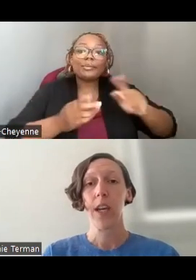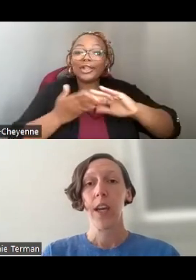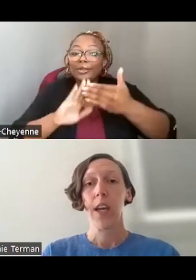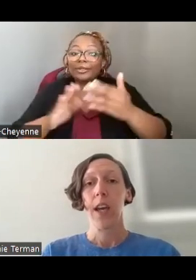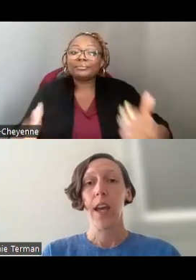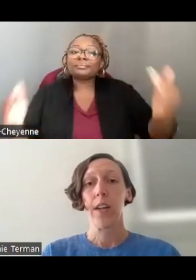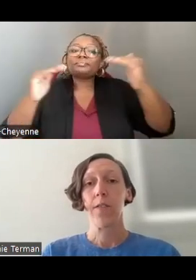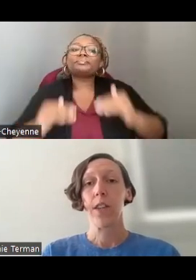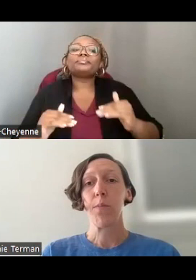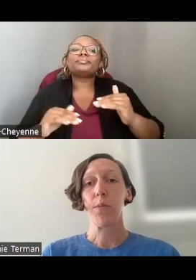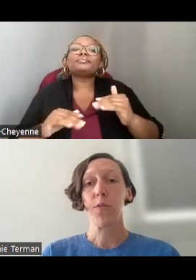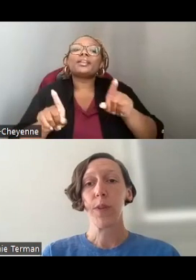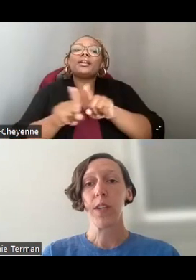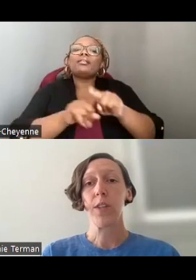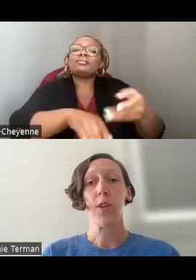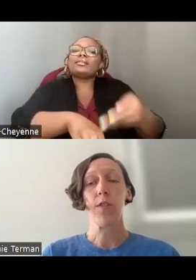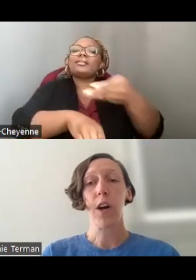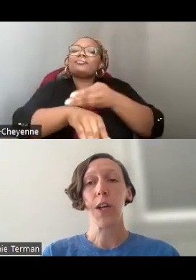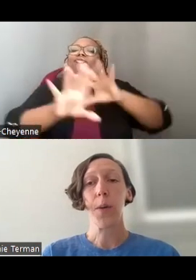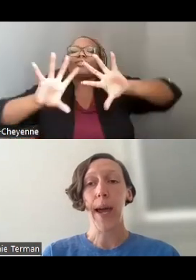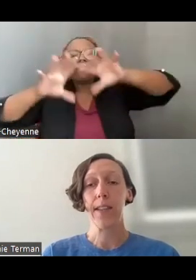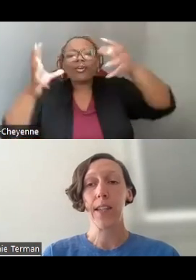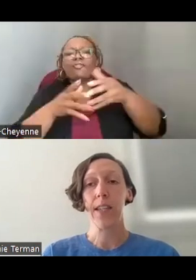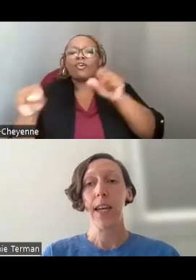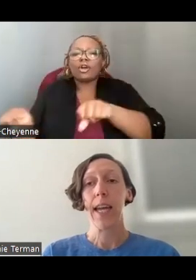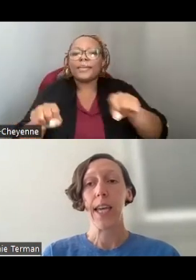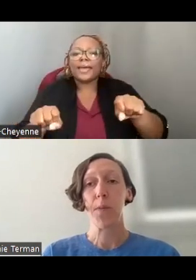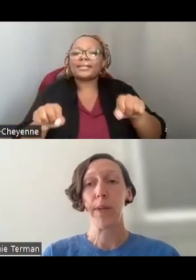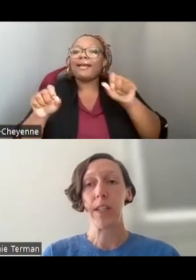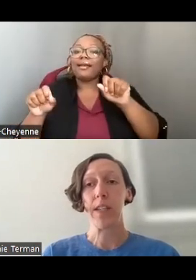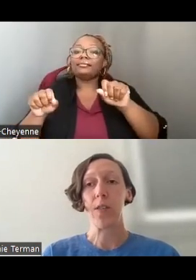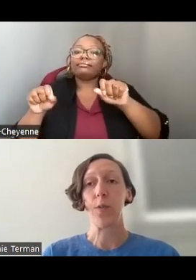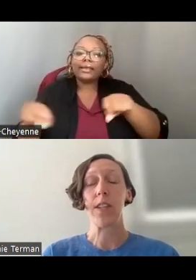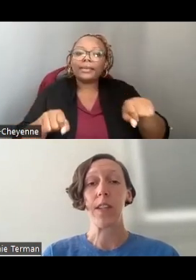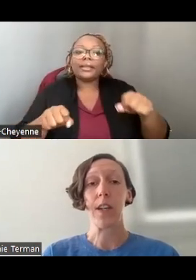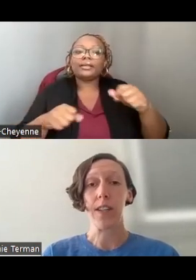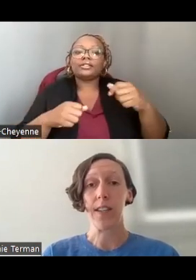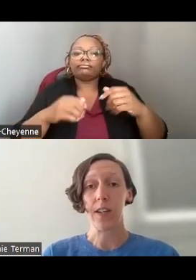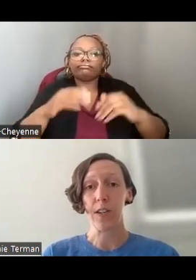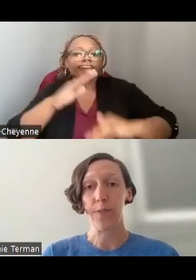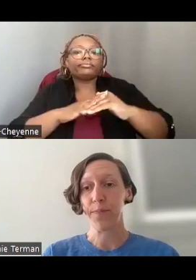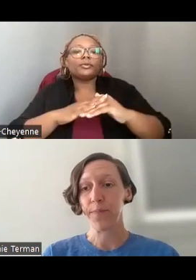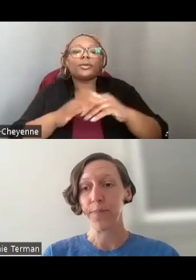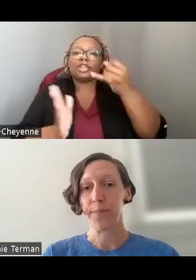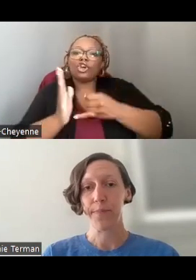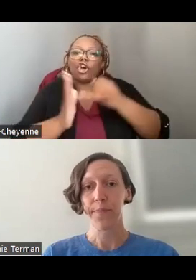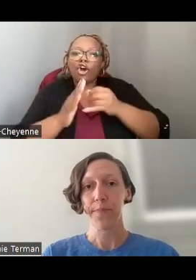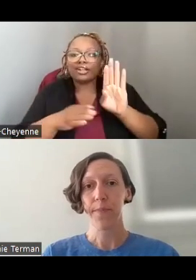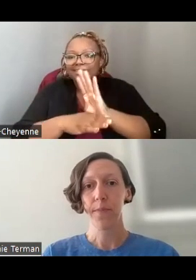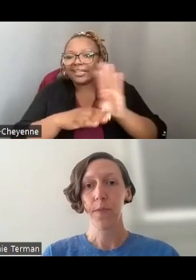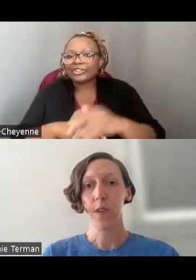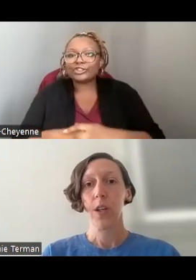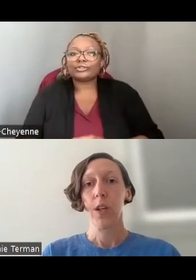AND FOR THE IMPROVEMENT OF OVERALL CAPACITY AND CAPABILITIES WITHIN THE ARTS SECTOR.